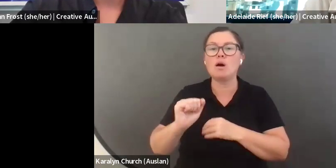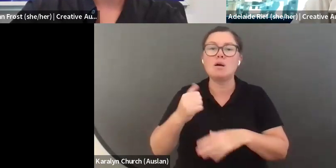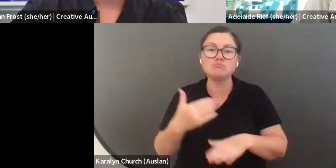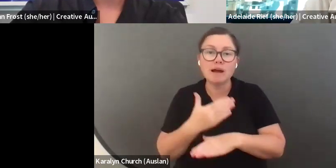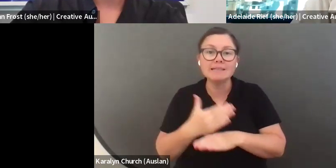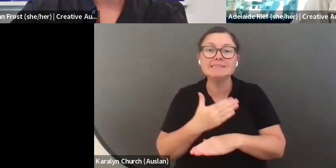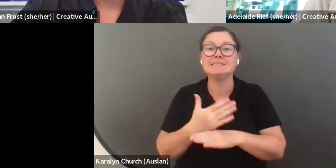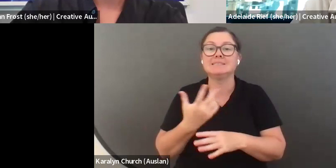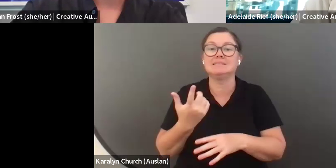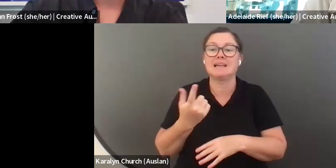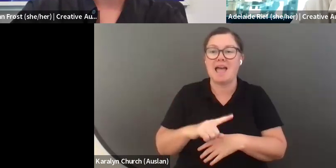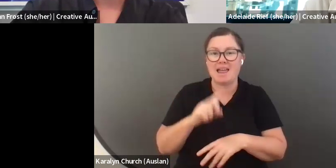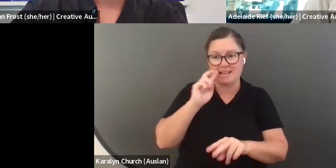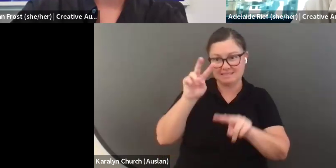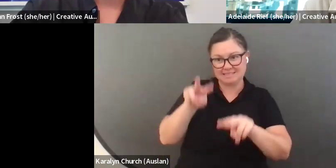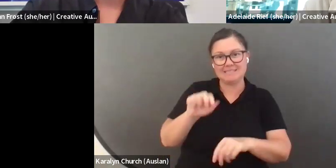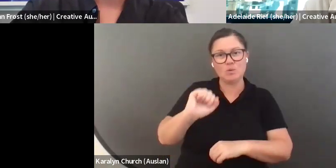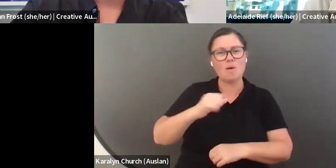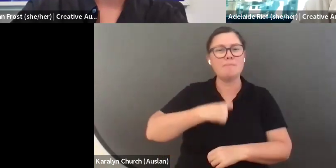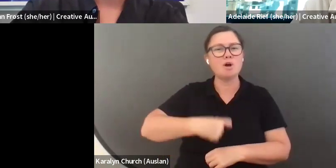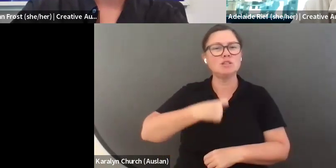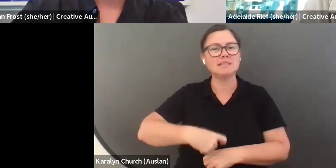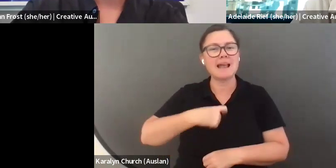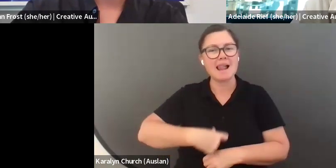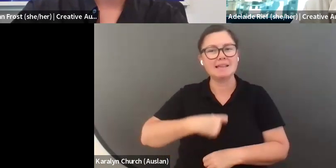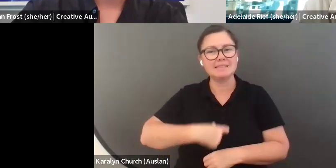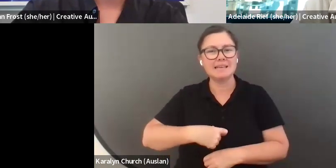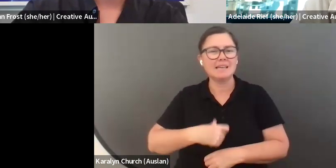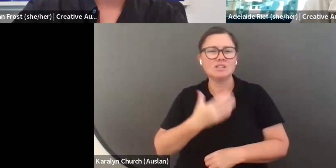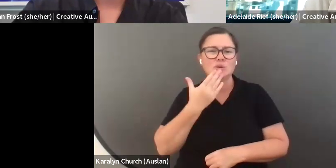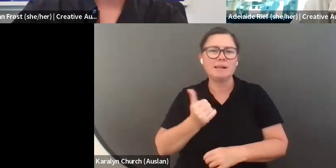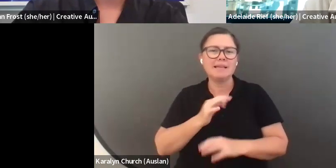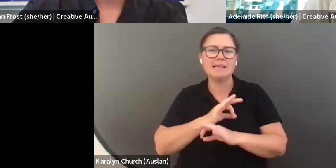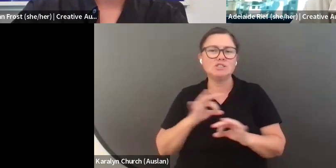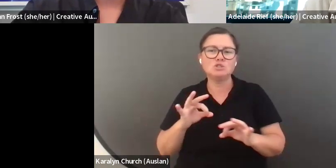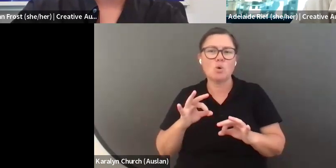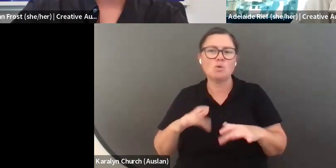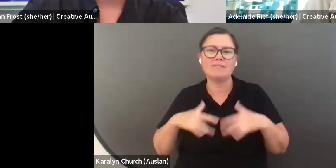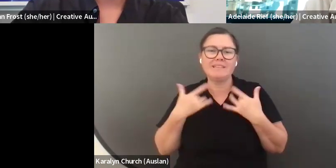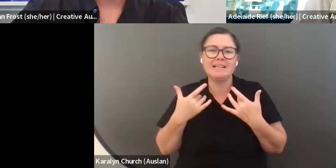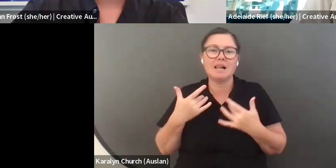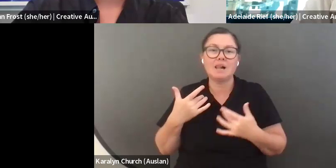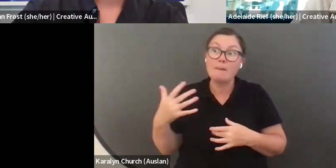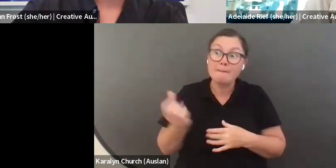sense of the way that you work and how you talk about your practice and your personality.